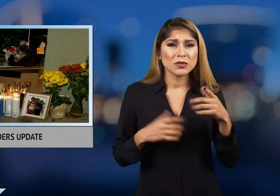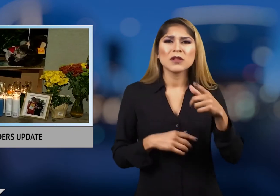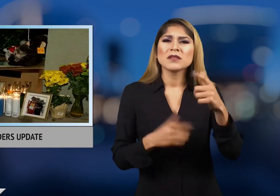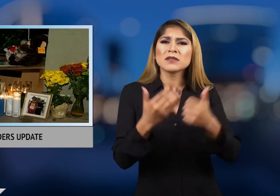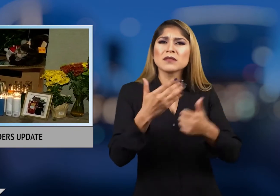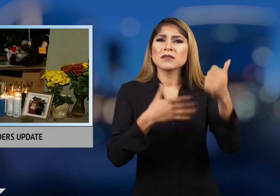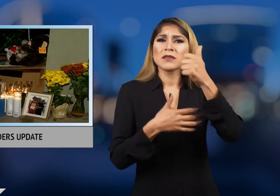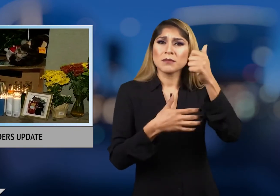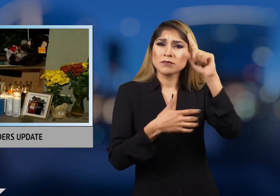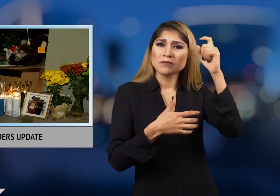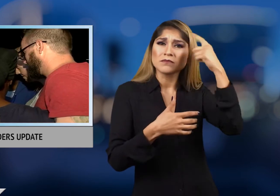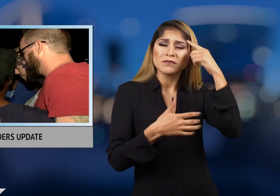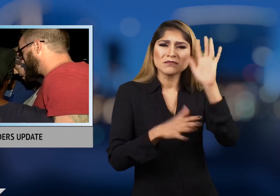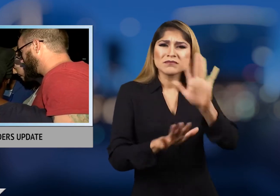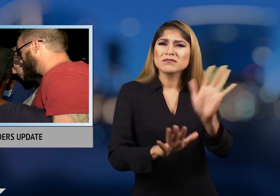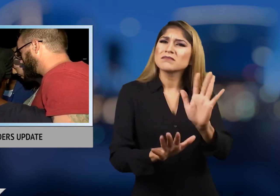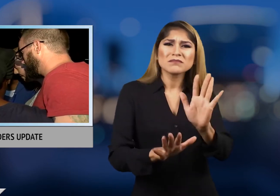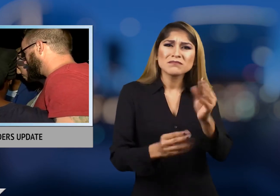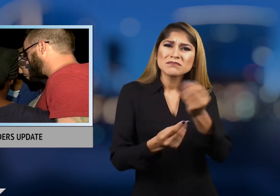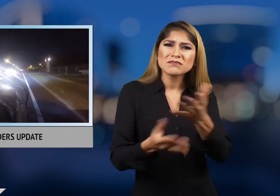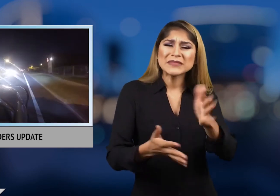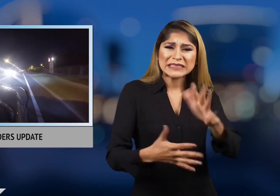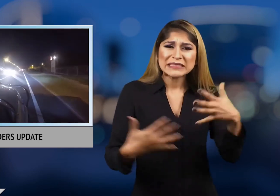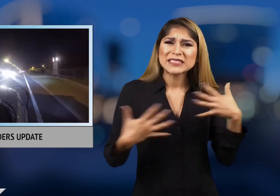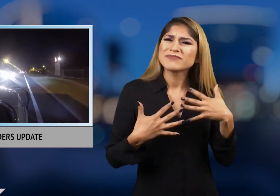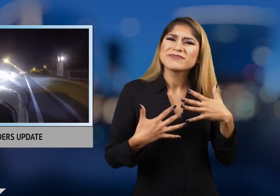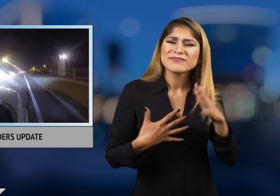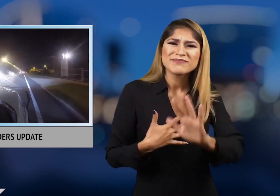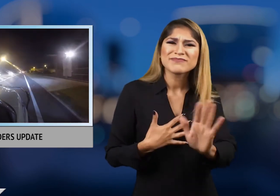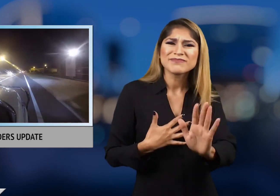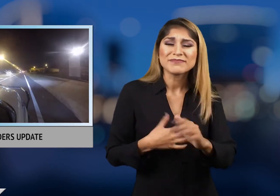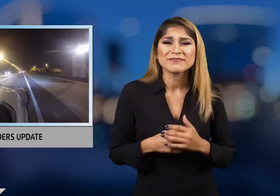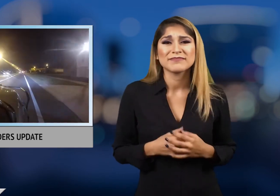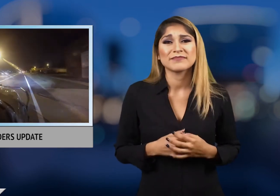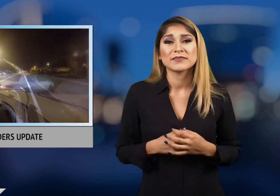the neighborhood don't live in fear.